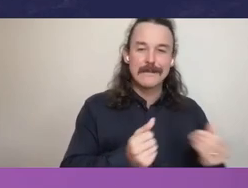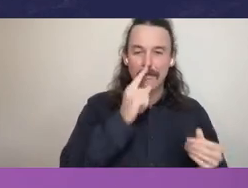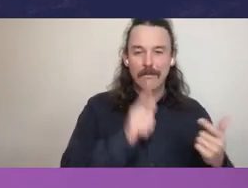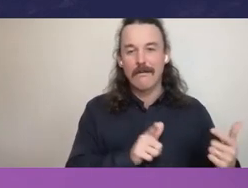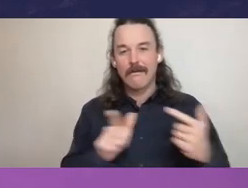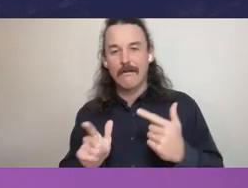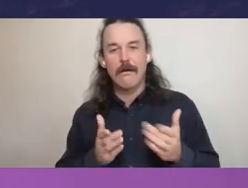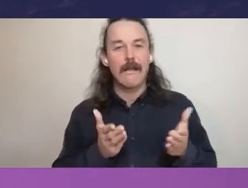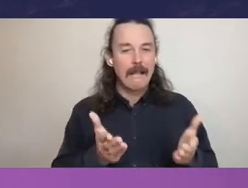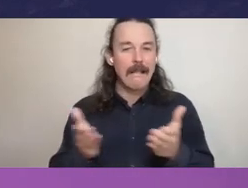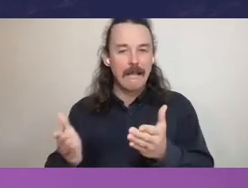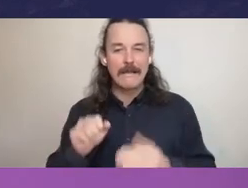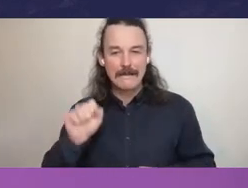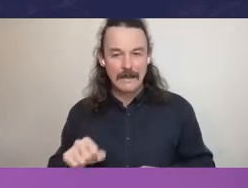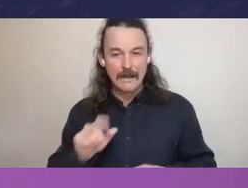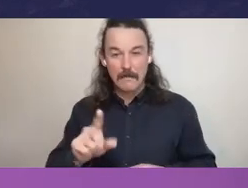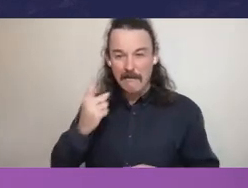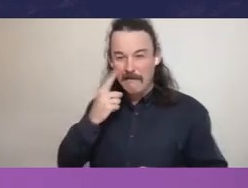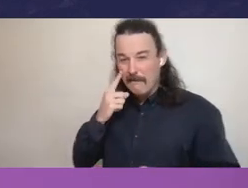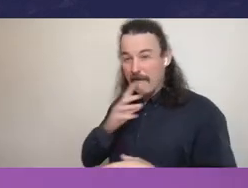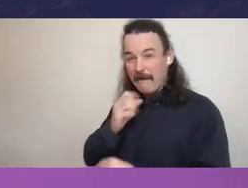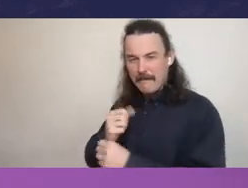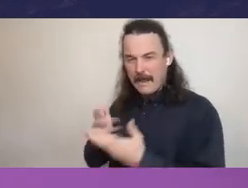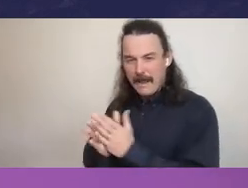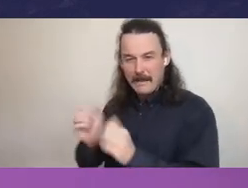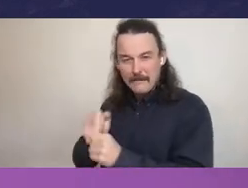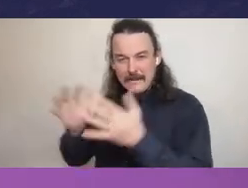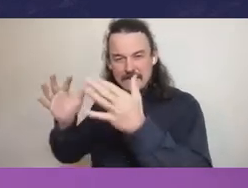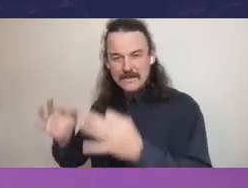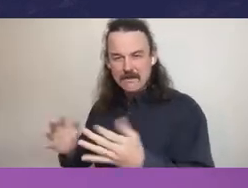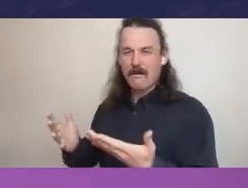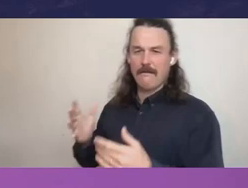we found a lot to answer for and what you see from that,